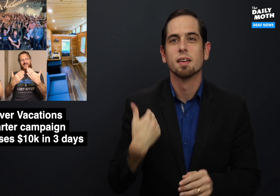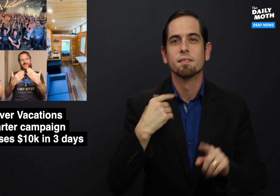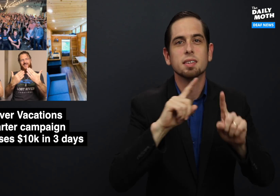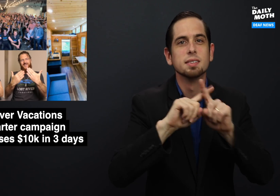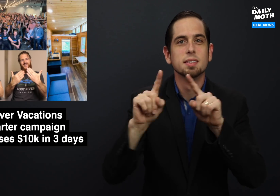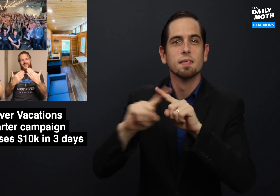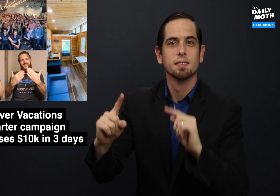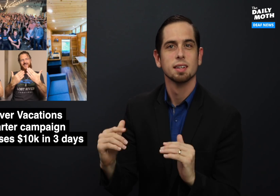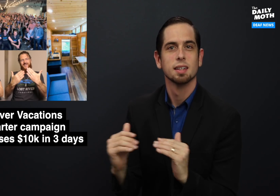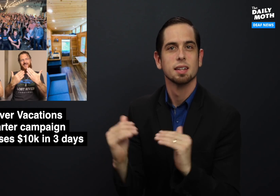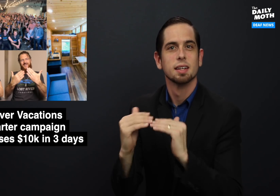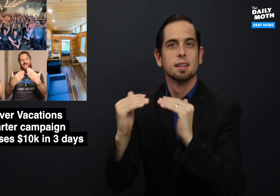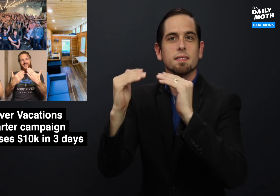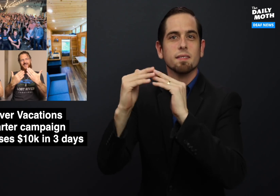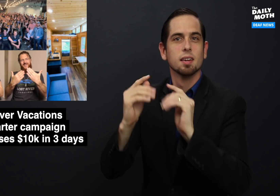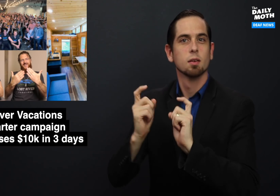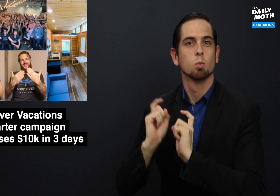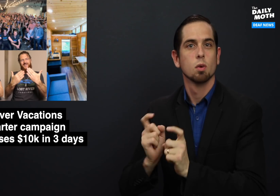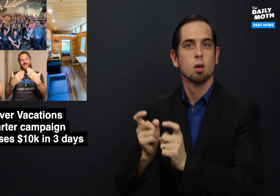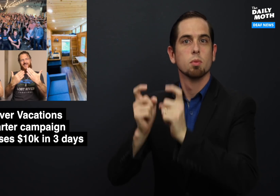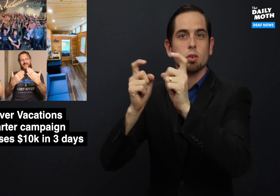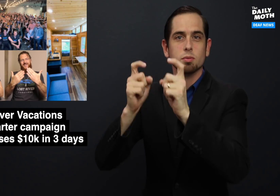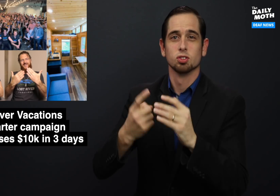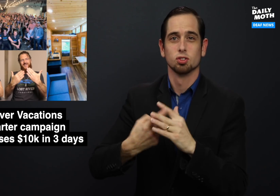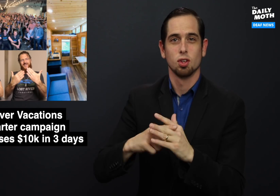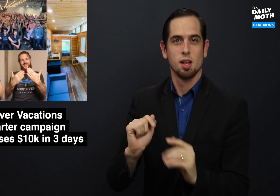There are varying levels of rewards,